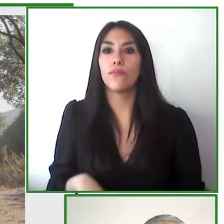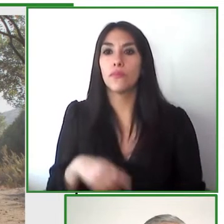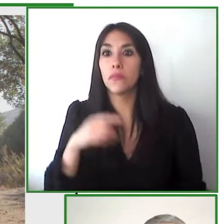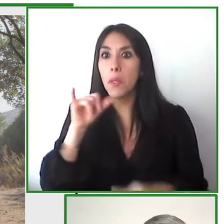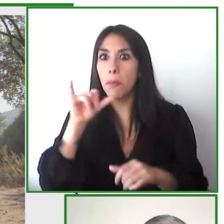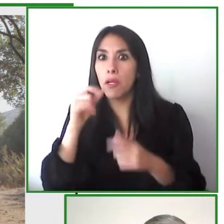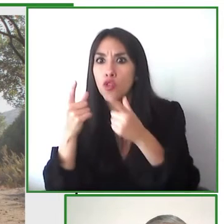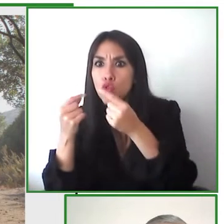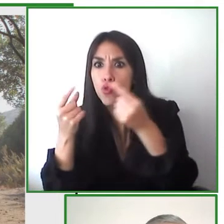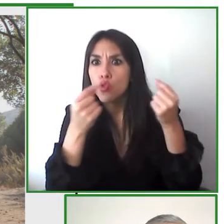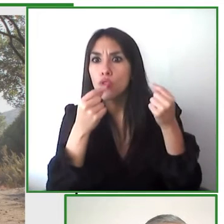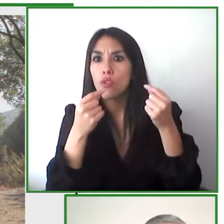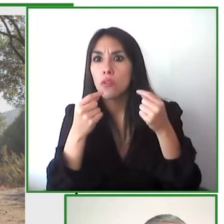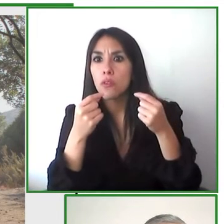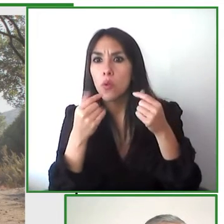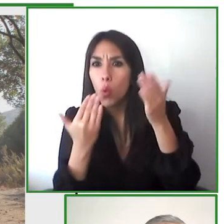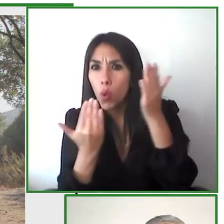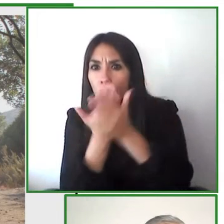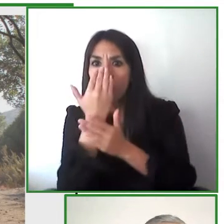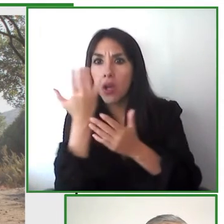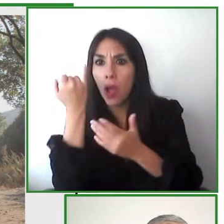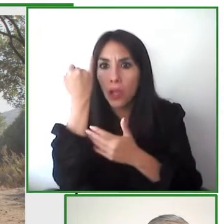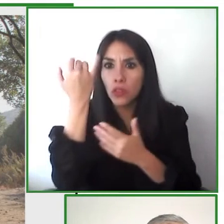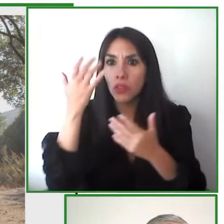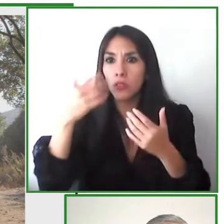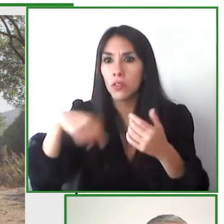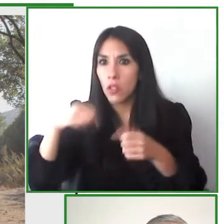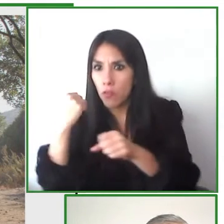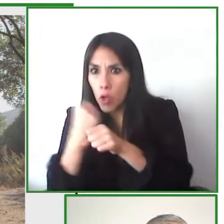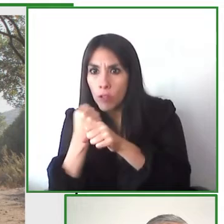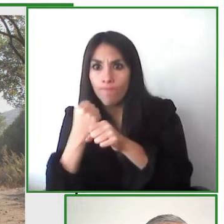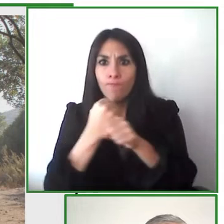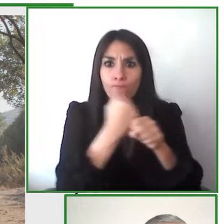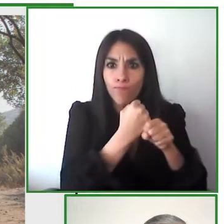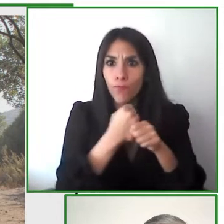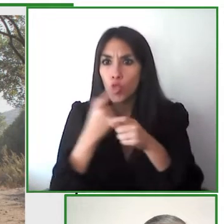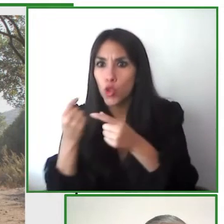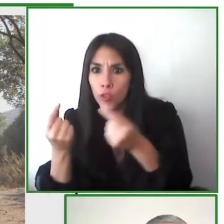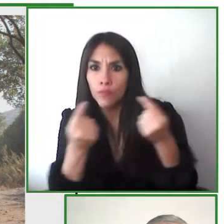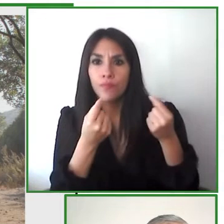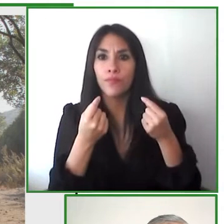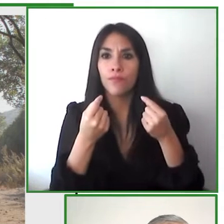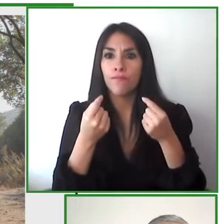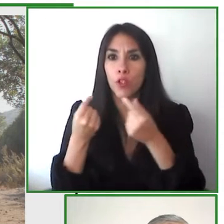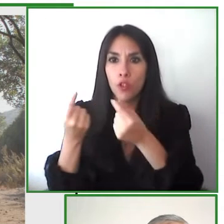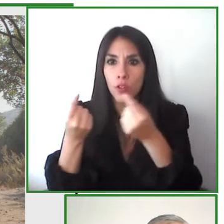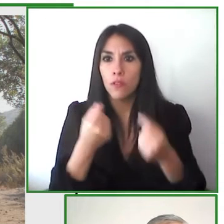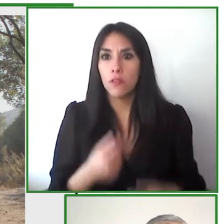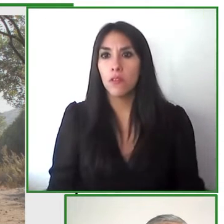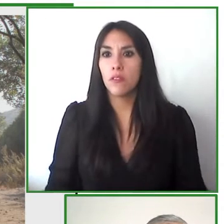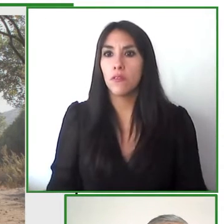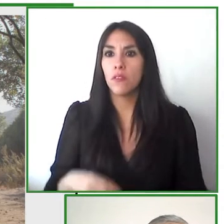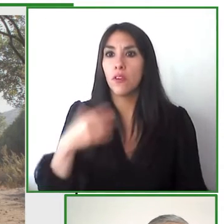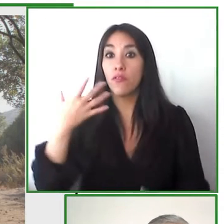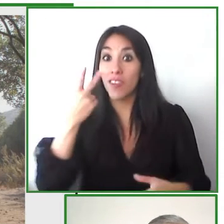it's made and produced here in chile as you can see in the image